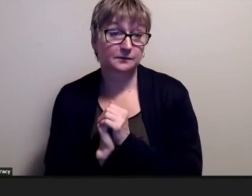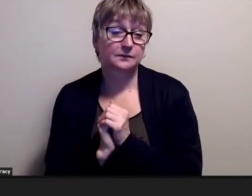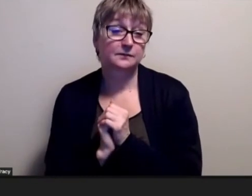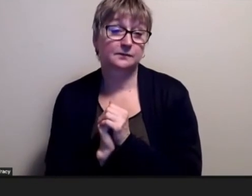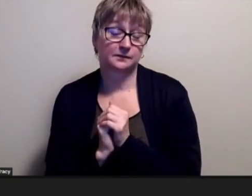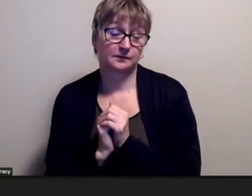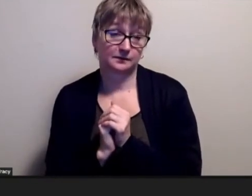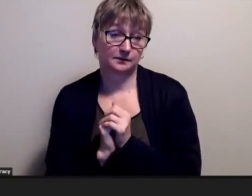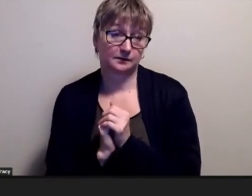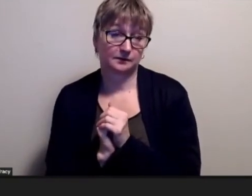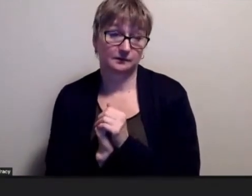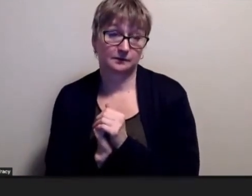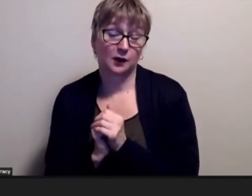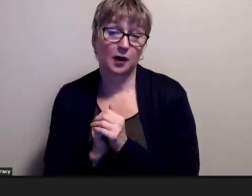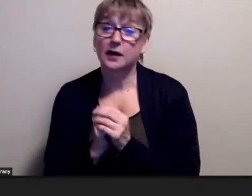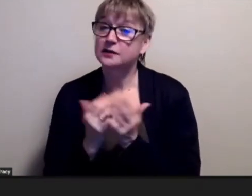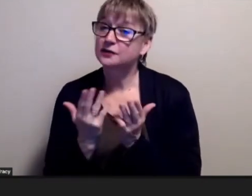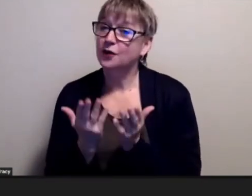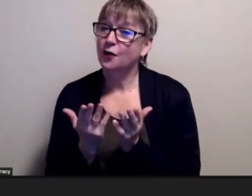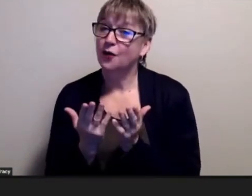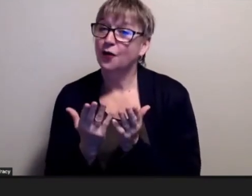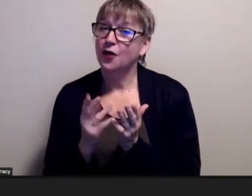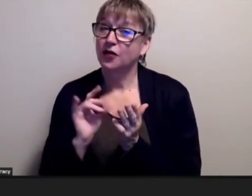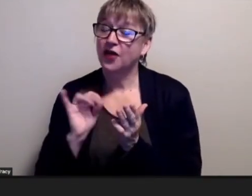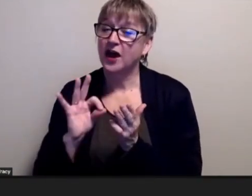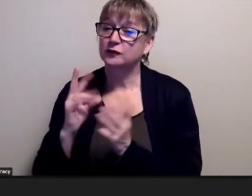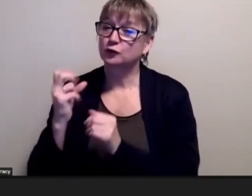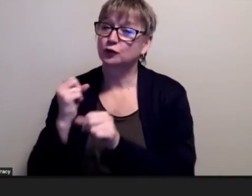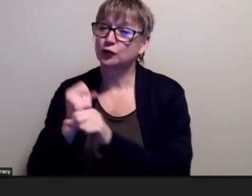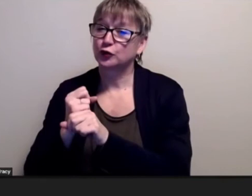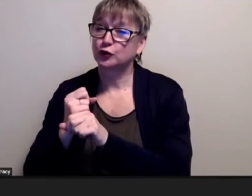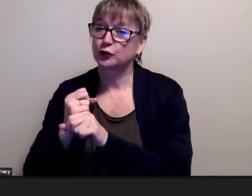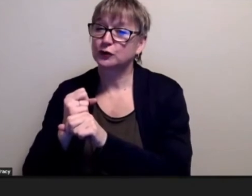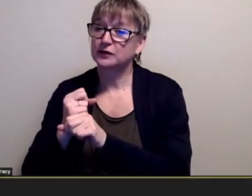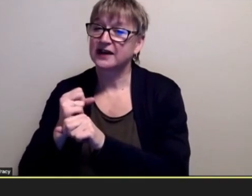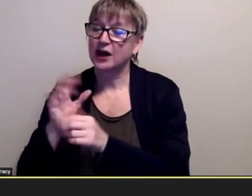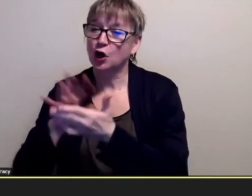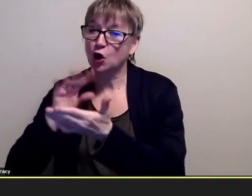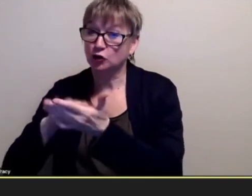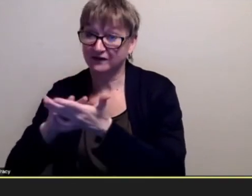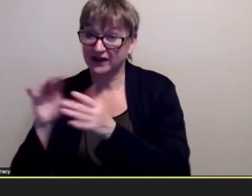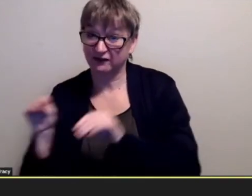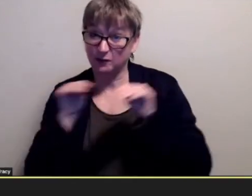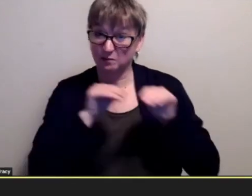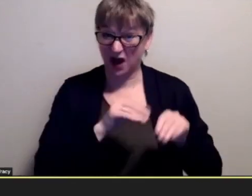it would have been helpful if you have gotten that program in high school yes yes i think so